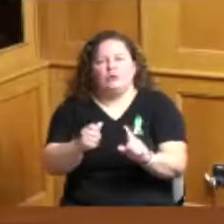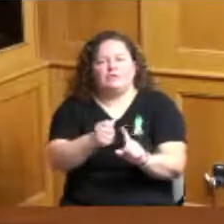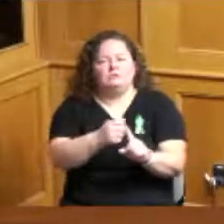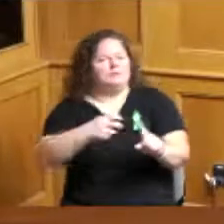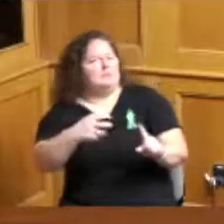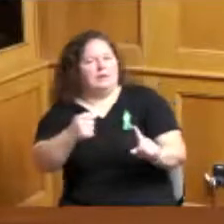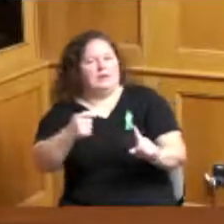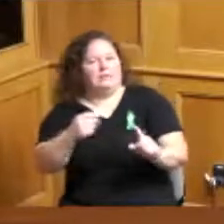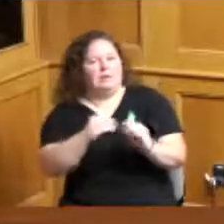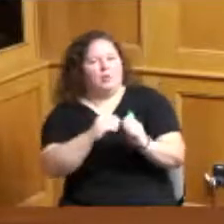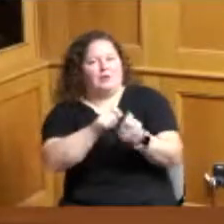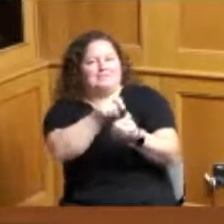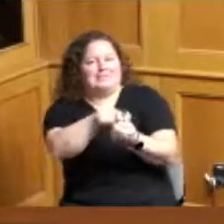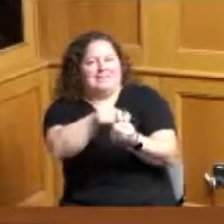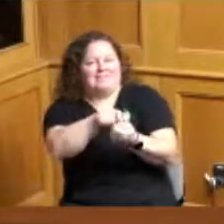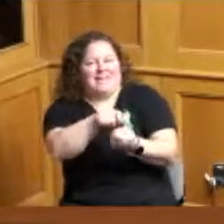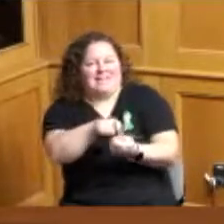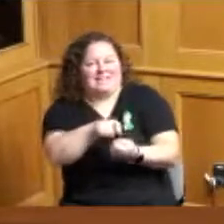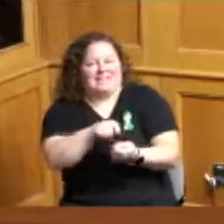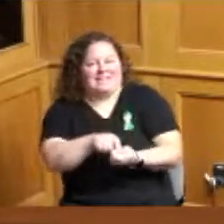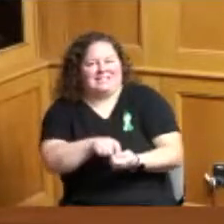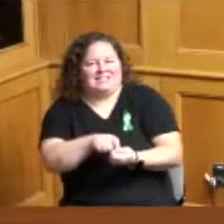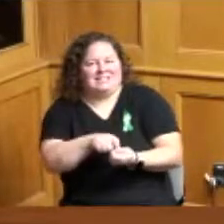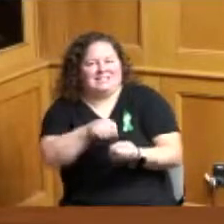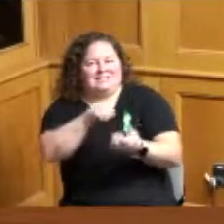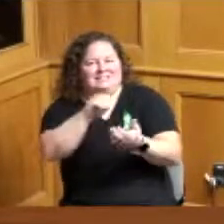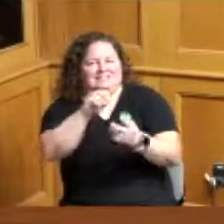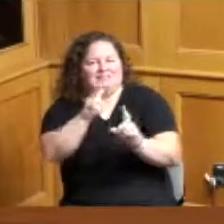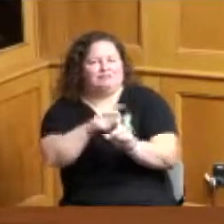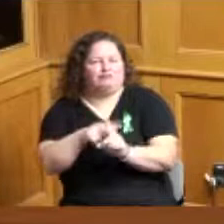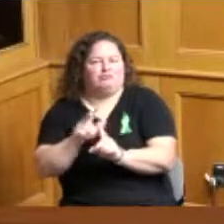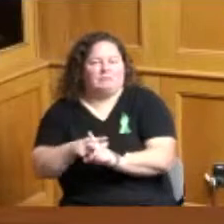specify it specifically within the scope of the recommendations that come back to you and I think